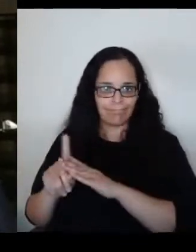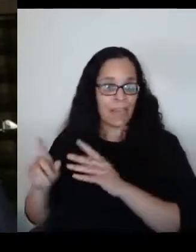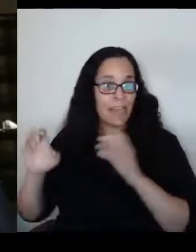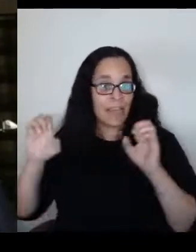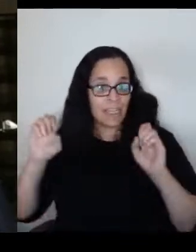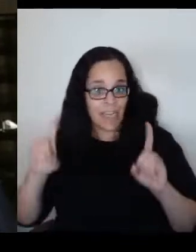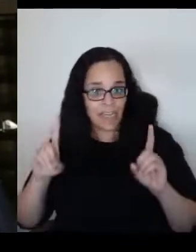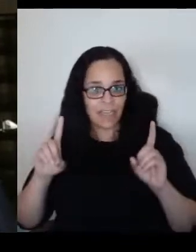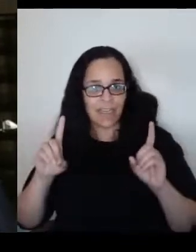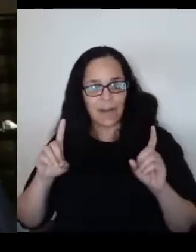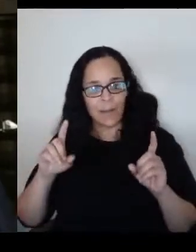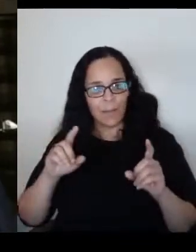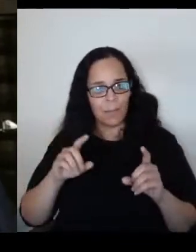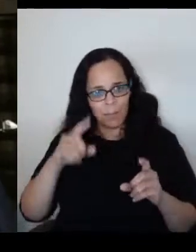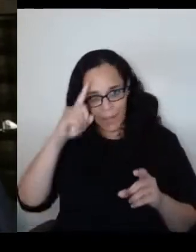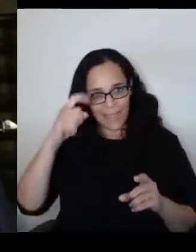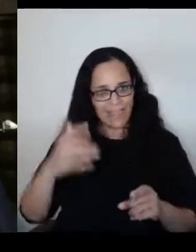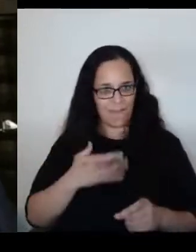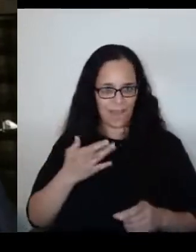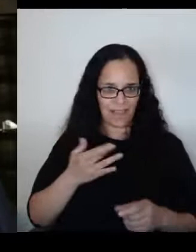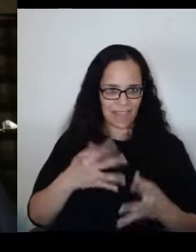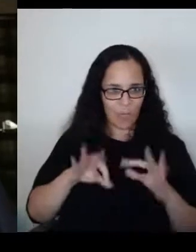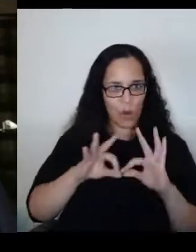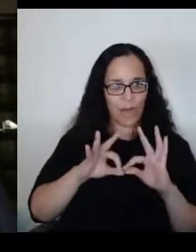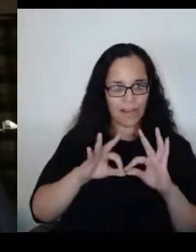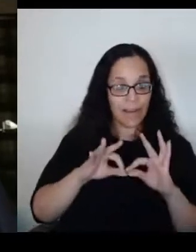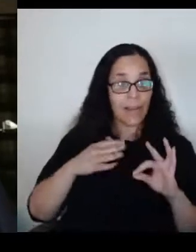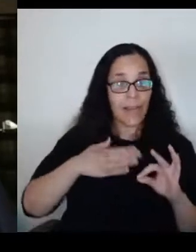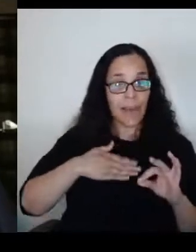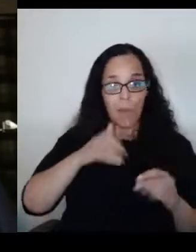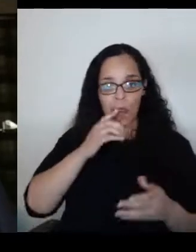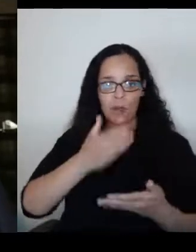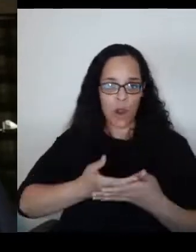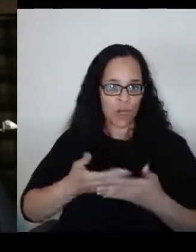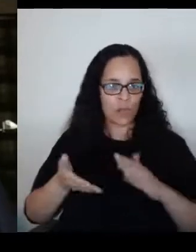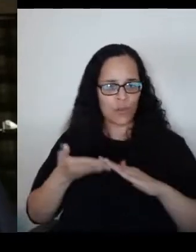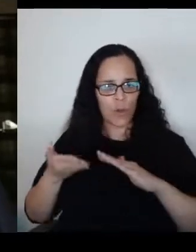for school board of education